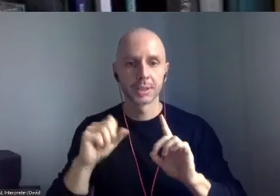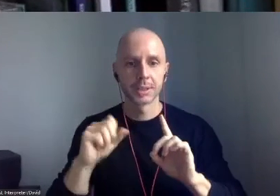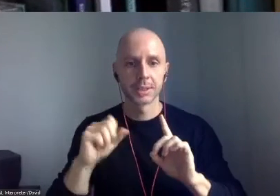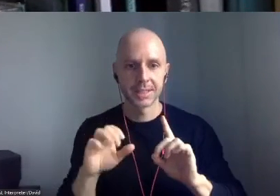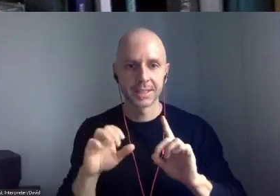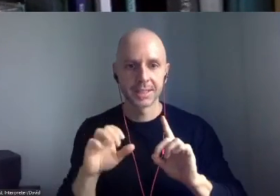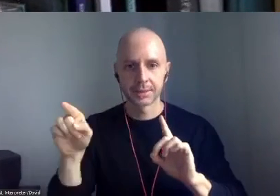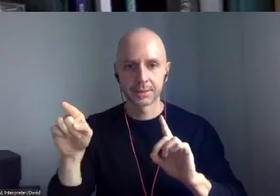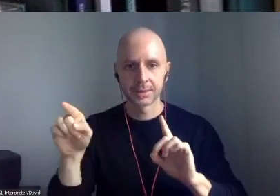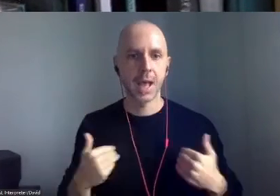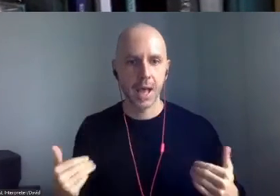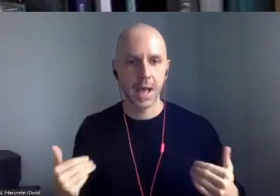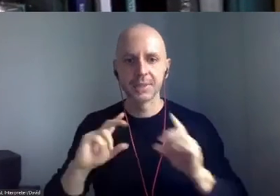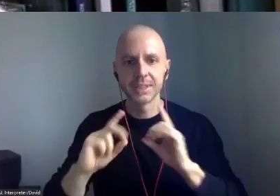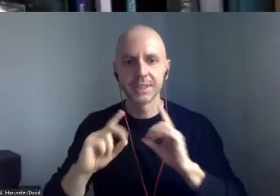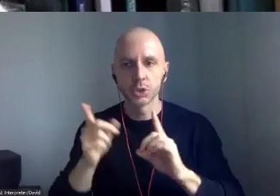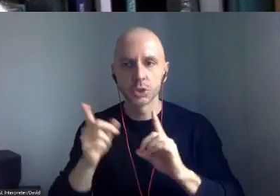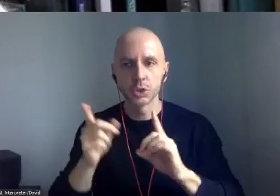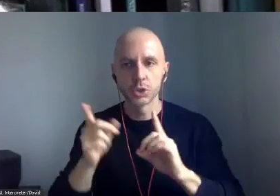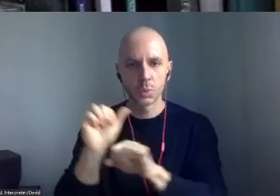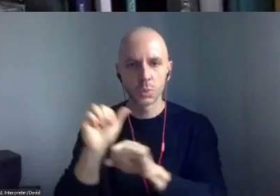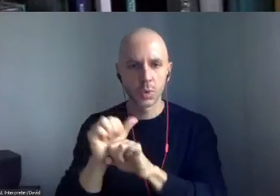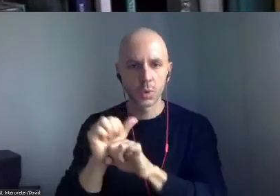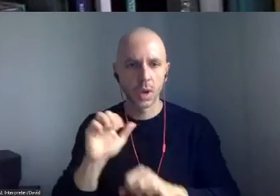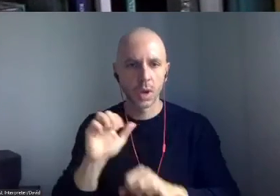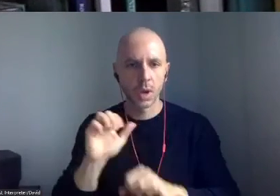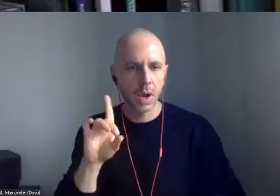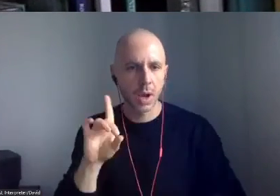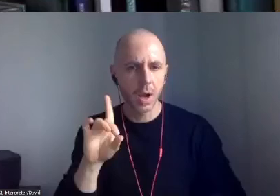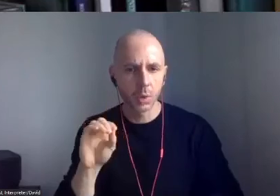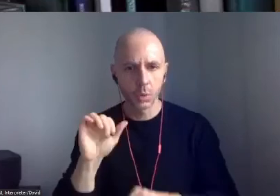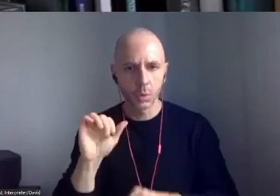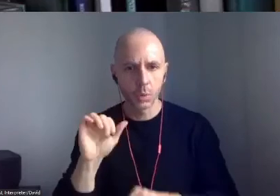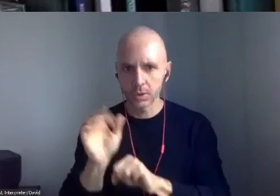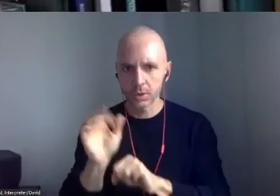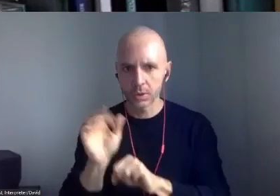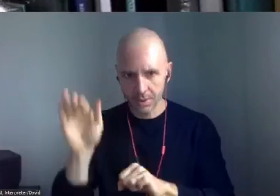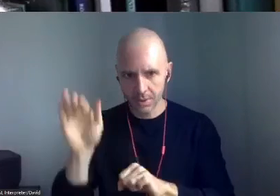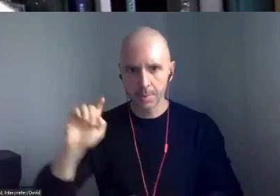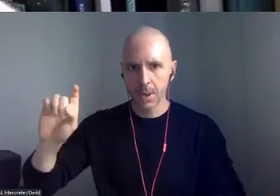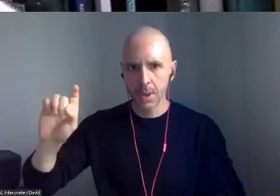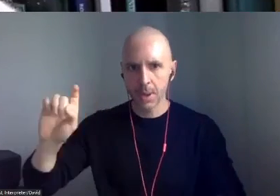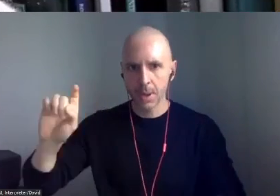and all the exhibitions we are partnering with this year. All works will be released this morning